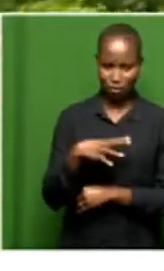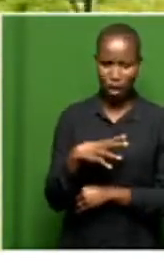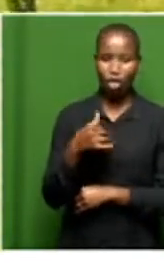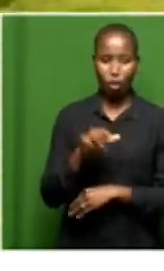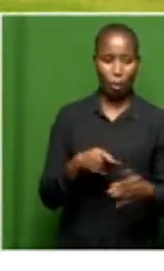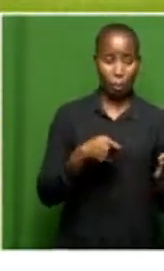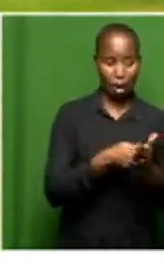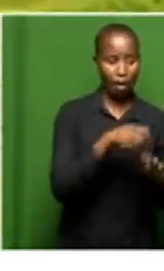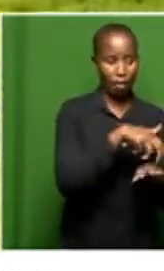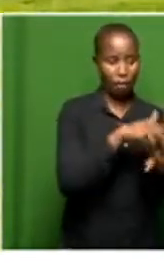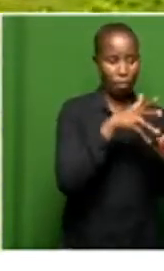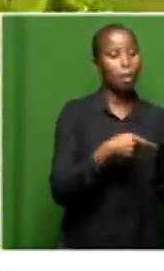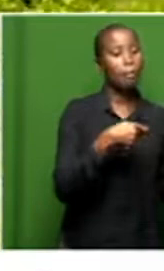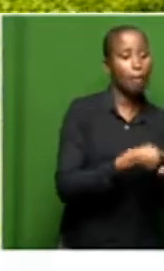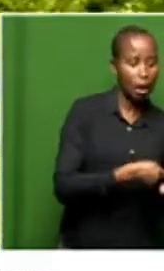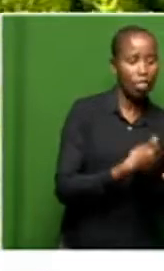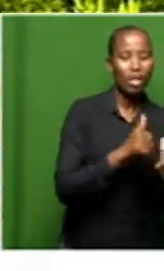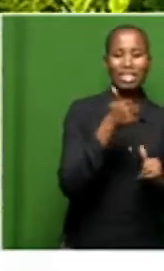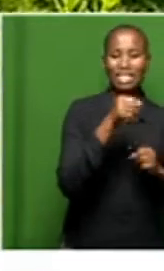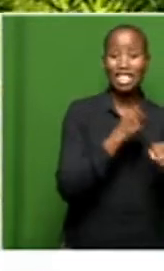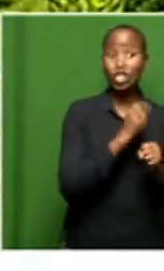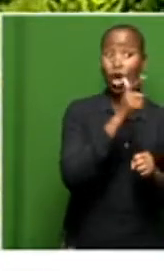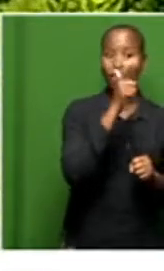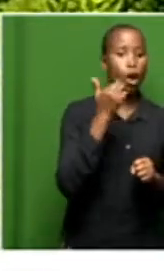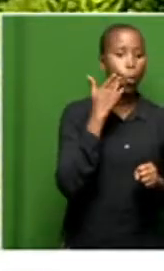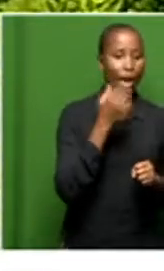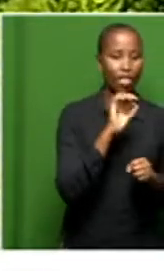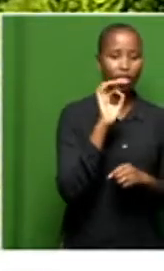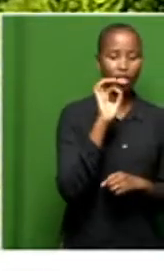farmer and then six years later when the tree is fully grown, then the farmer buys it back